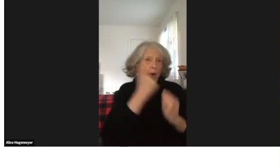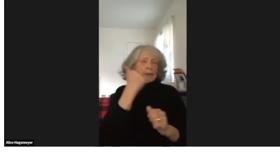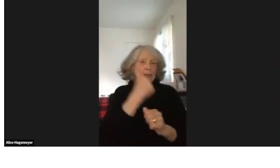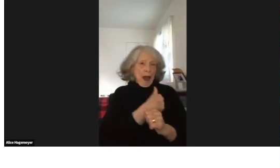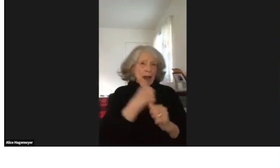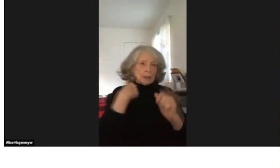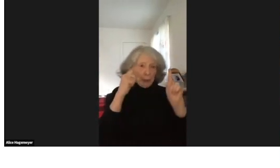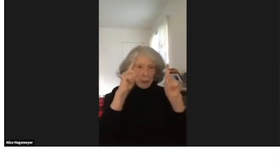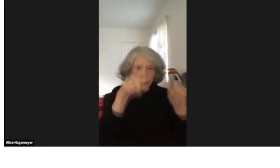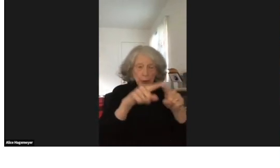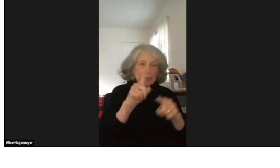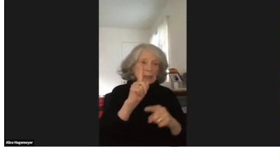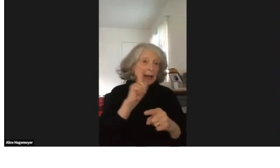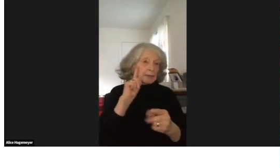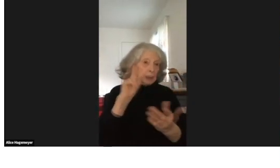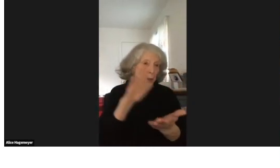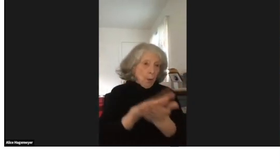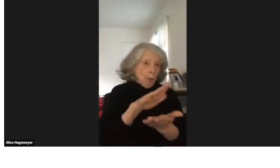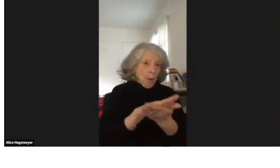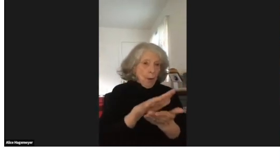they did not know anything about deaf history.